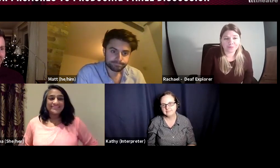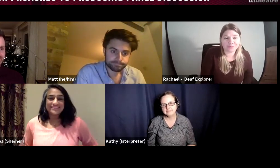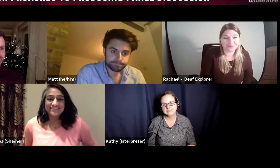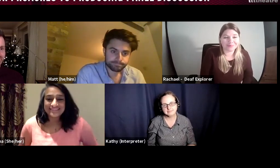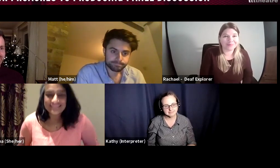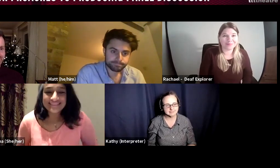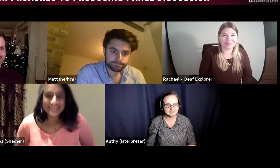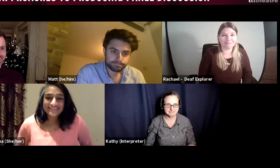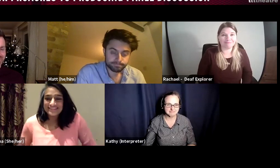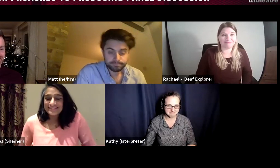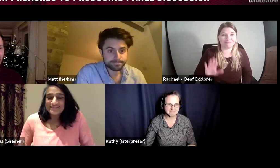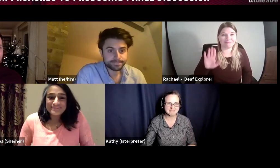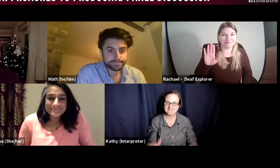I think that's it from me. ALEX: Matt?